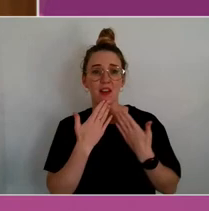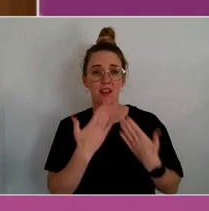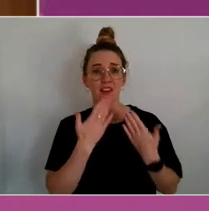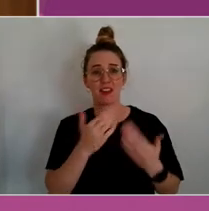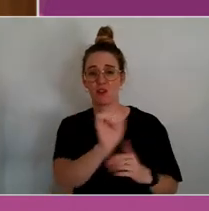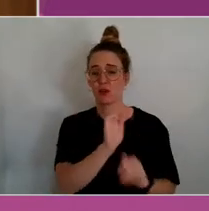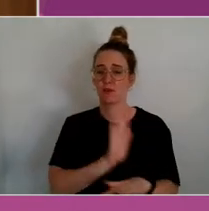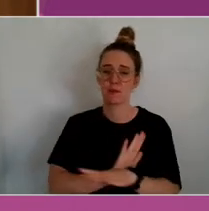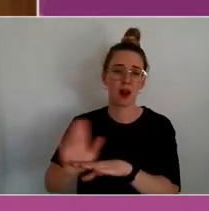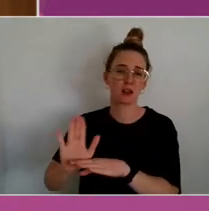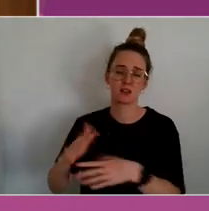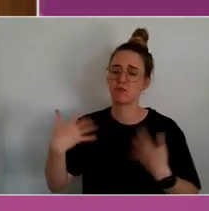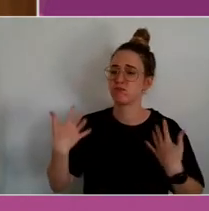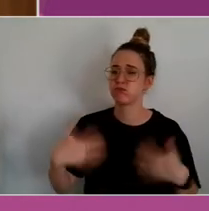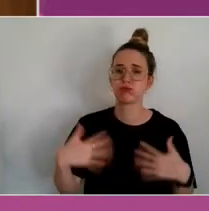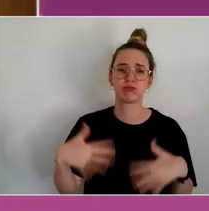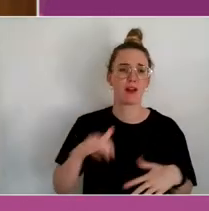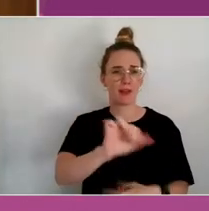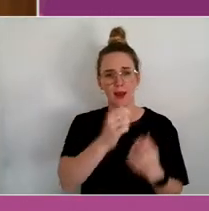their insights and experience.